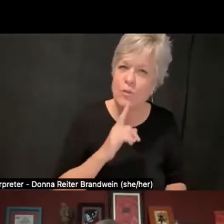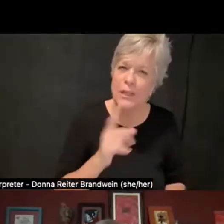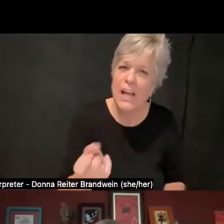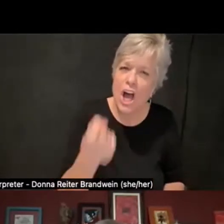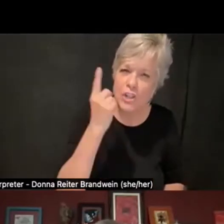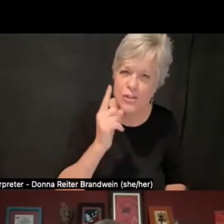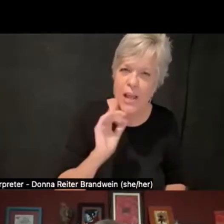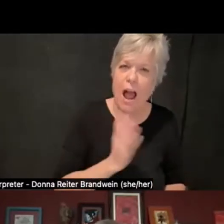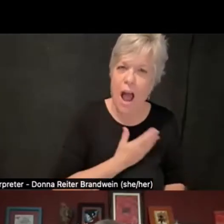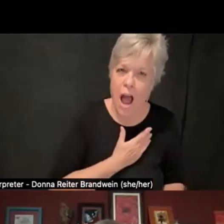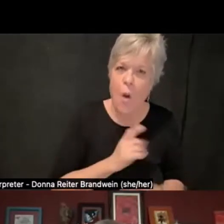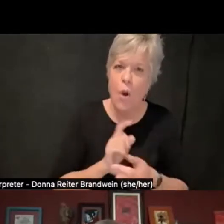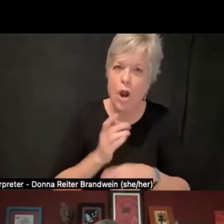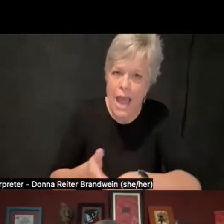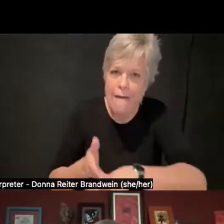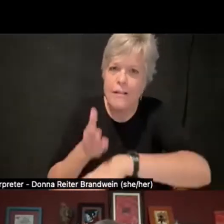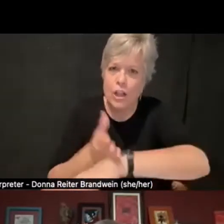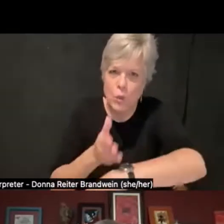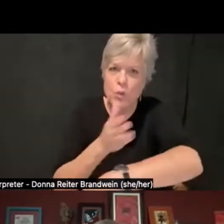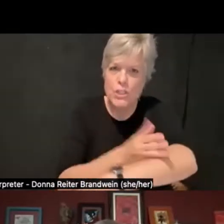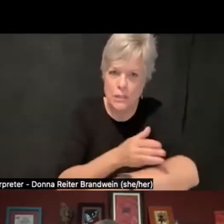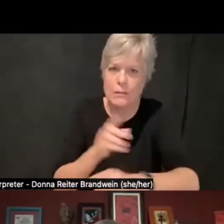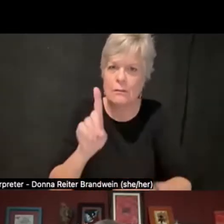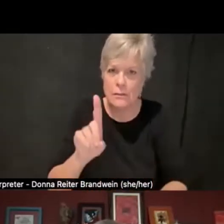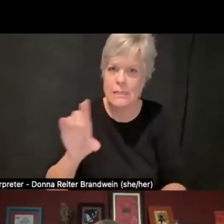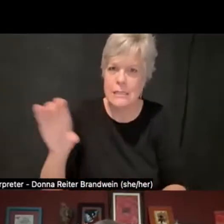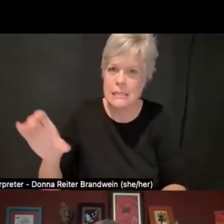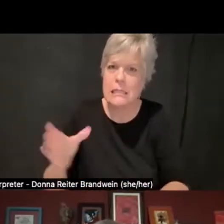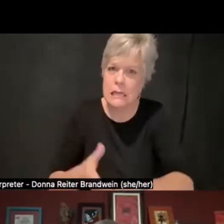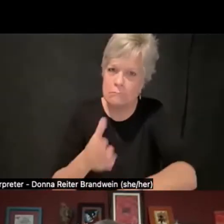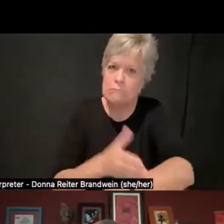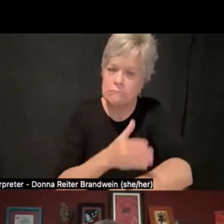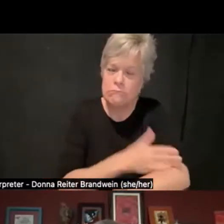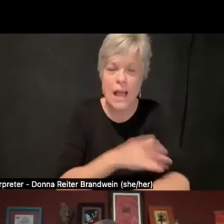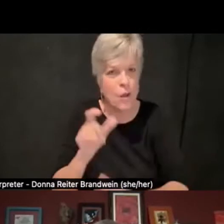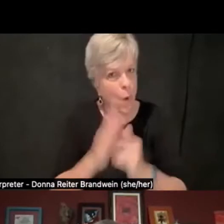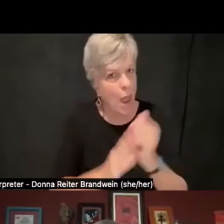And you really have to be comfortable with that.